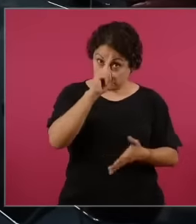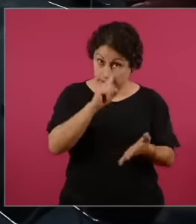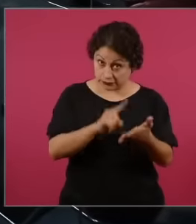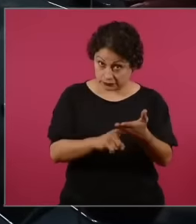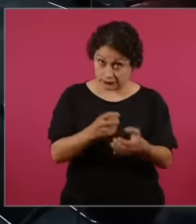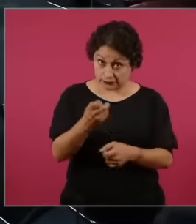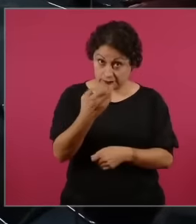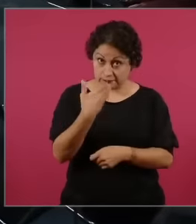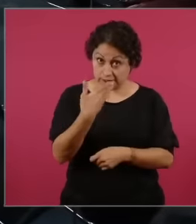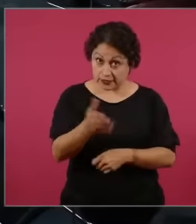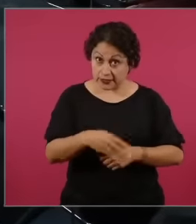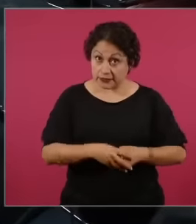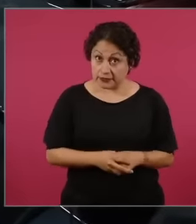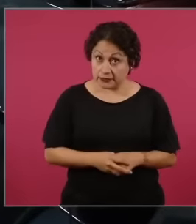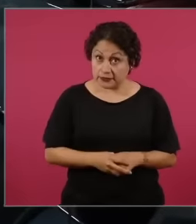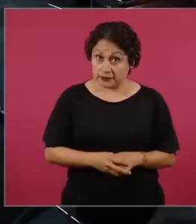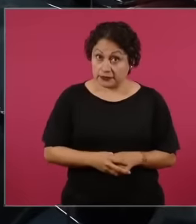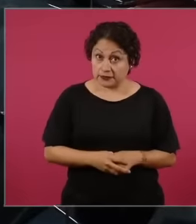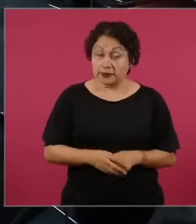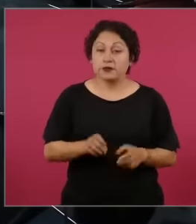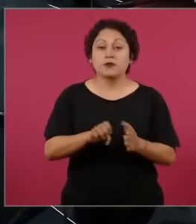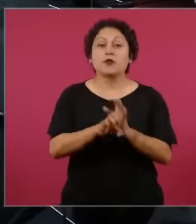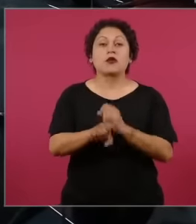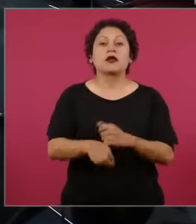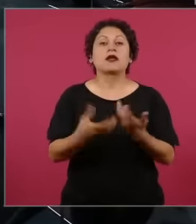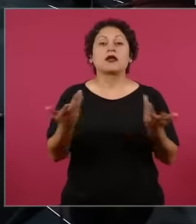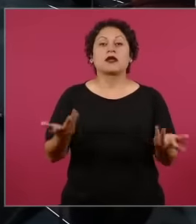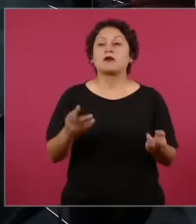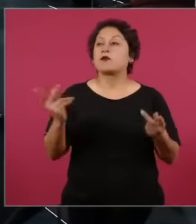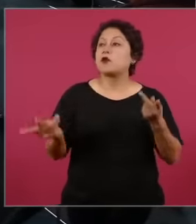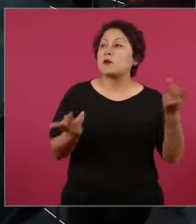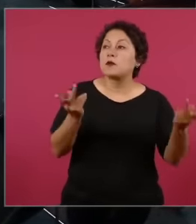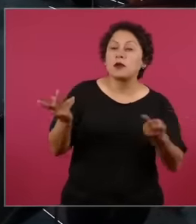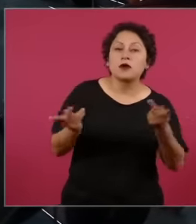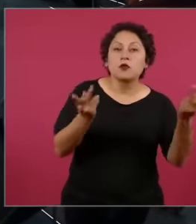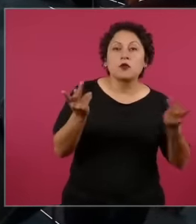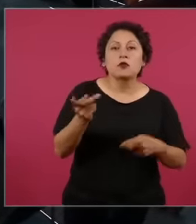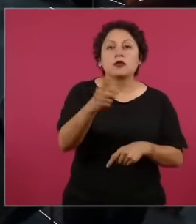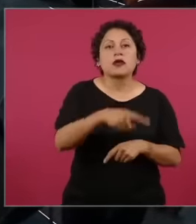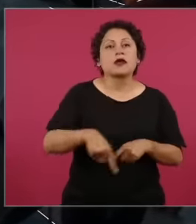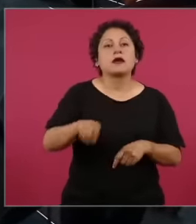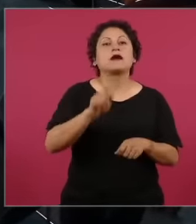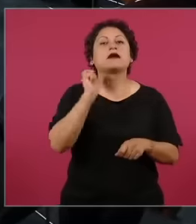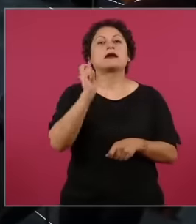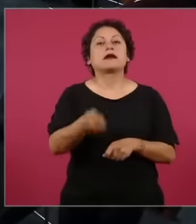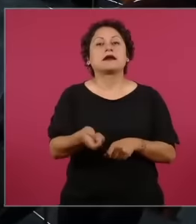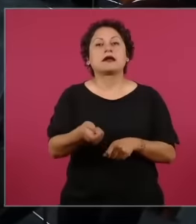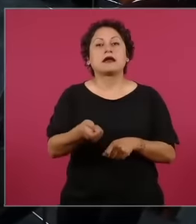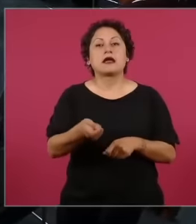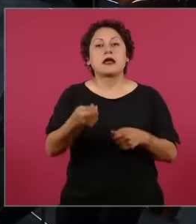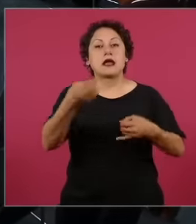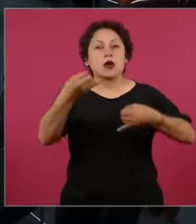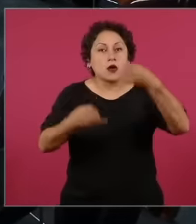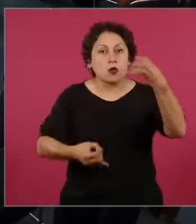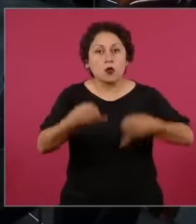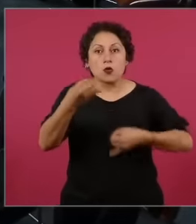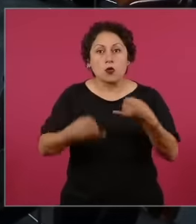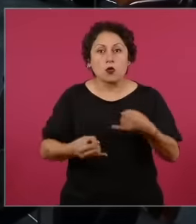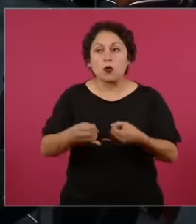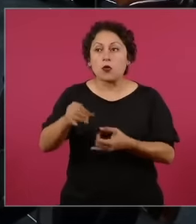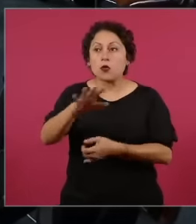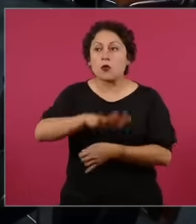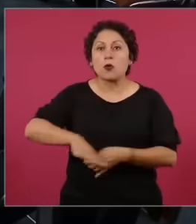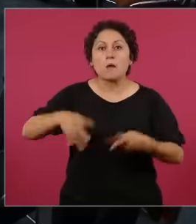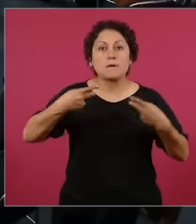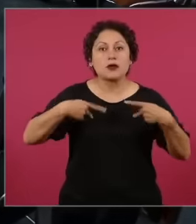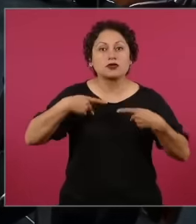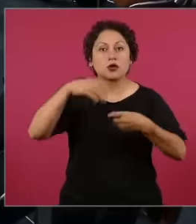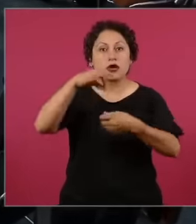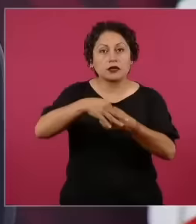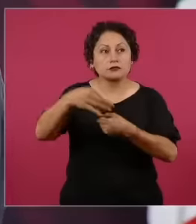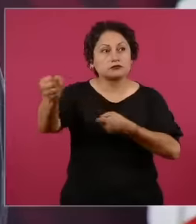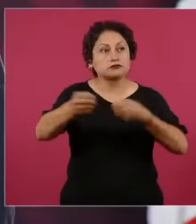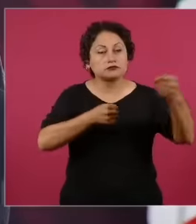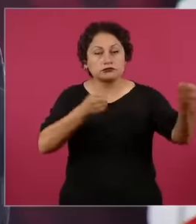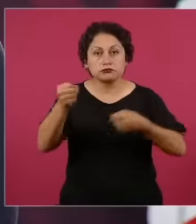or is it undemocratic Yes, that's why I ask you, yes, I'm going